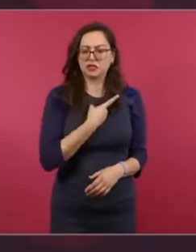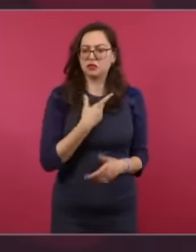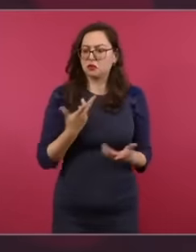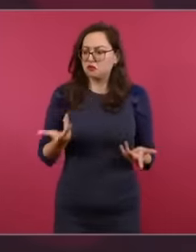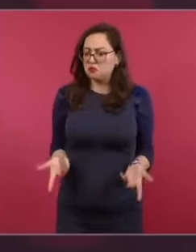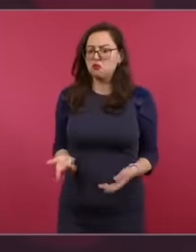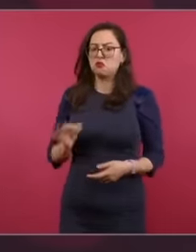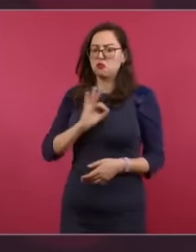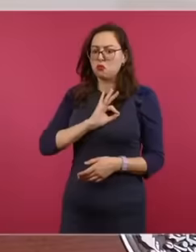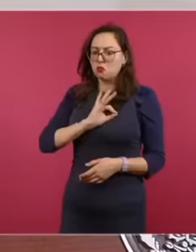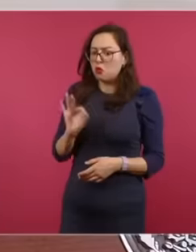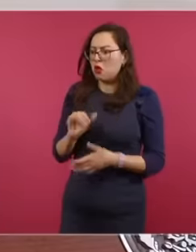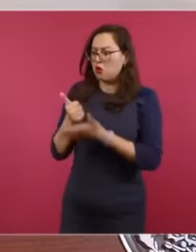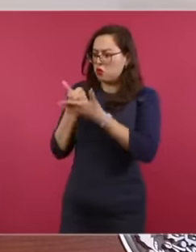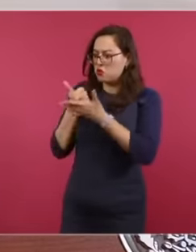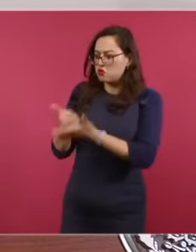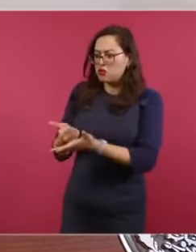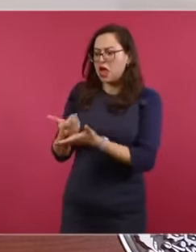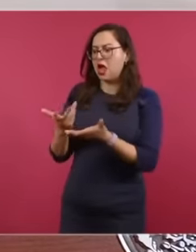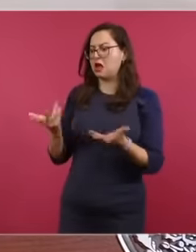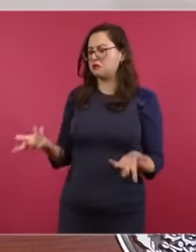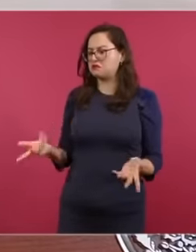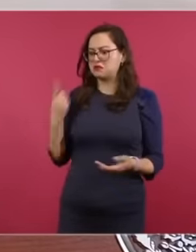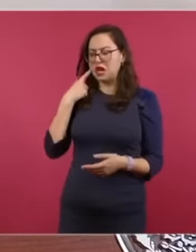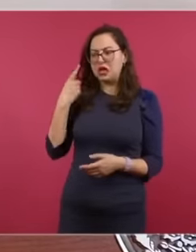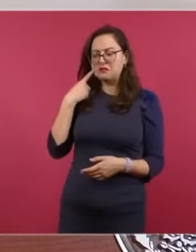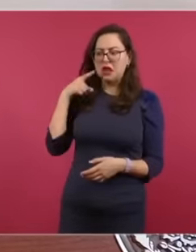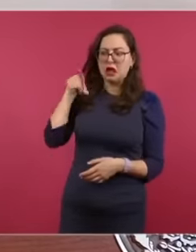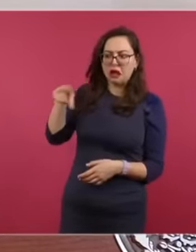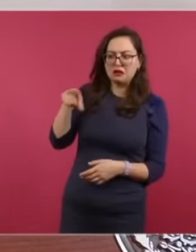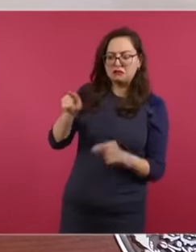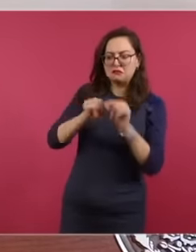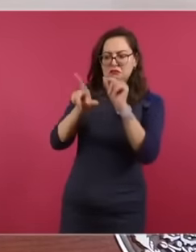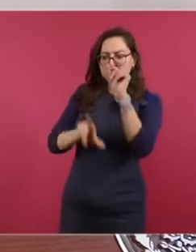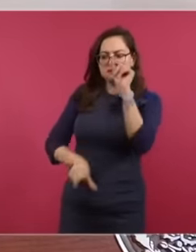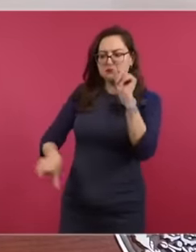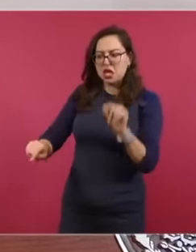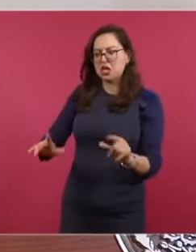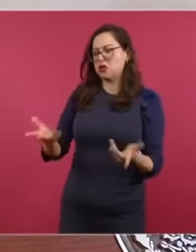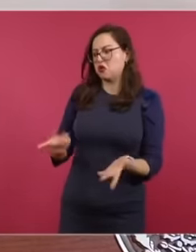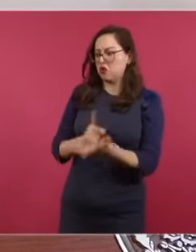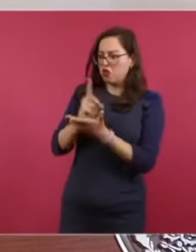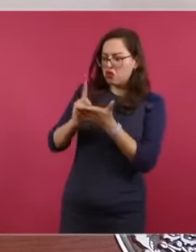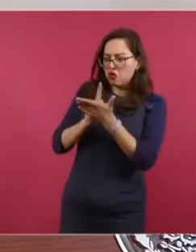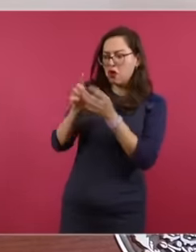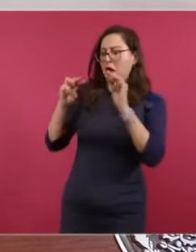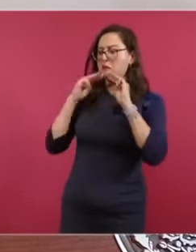to treat